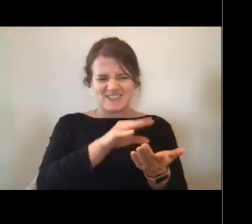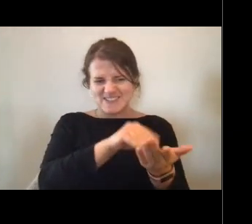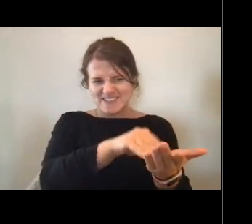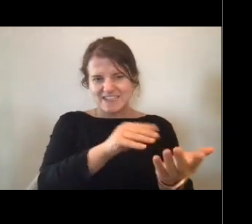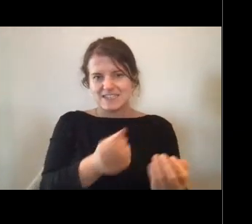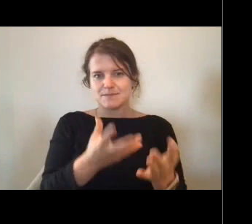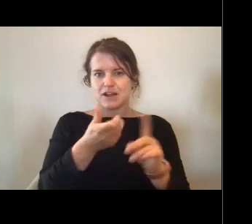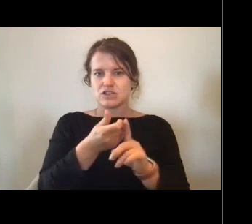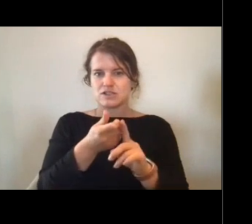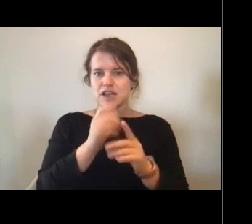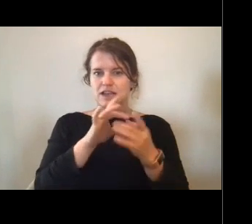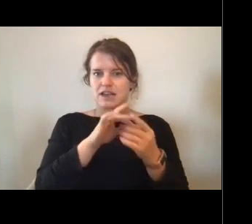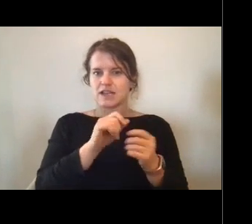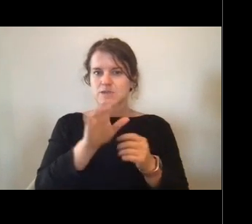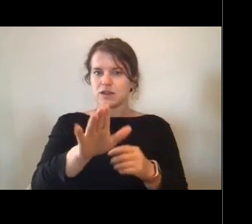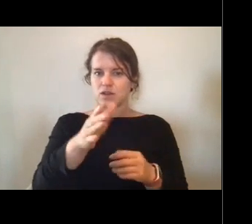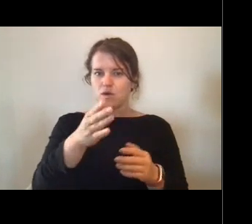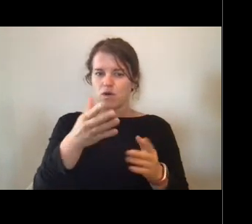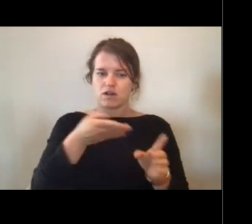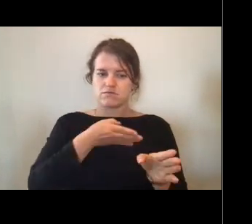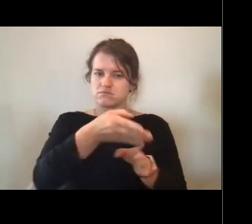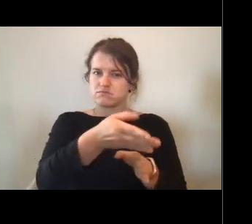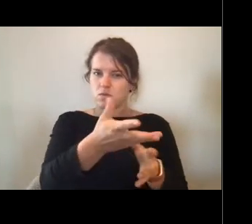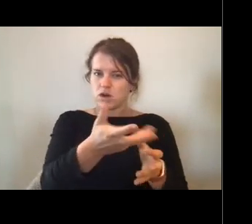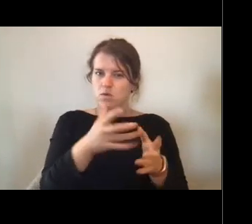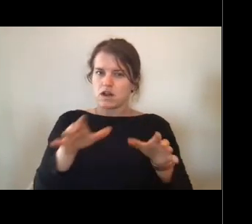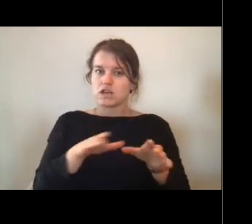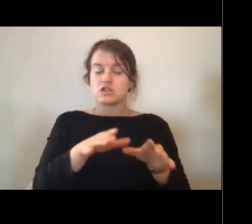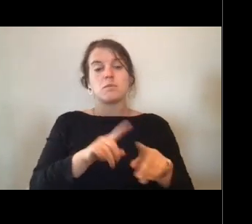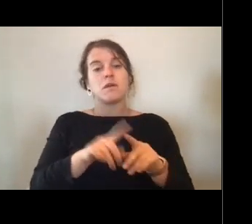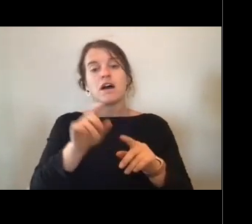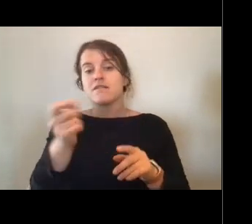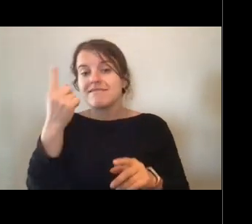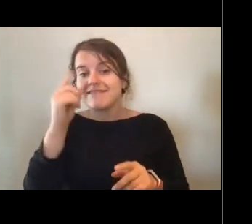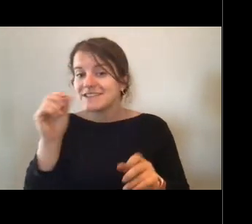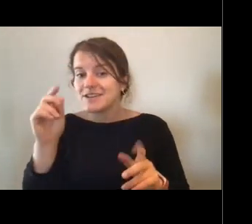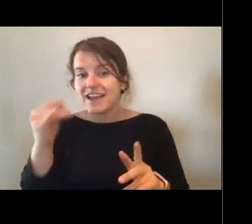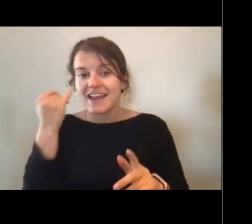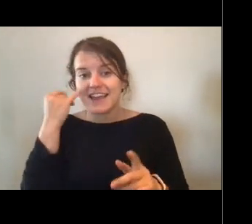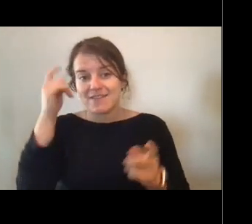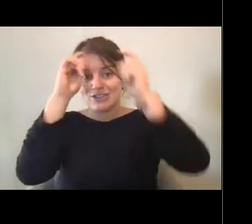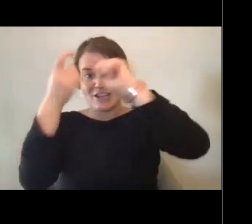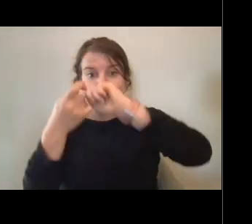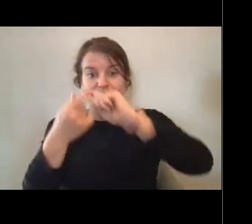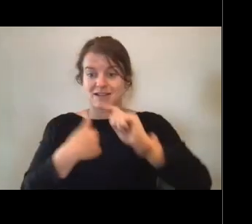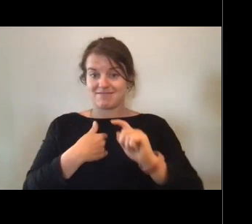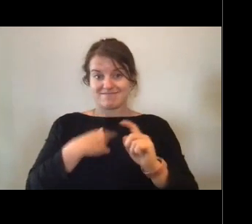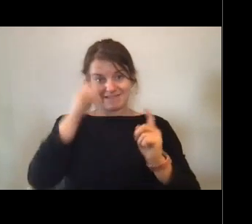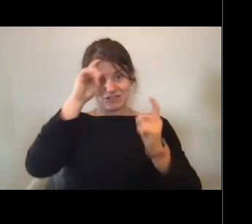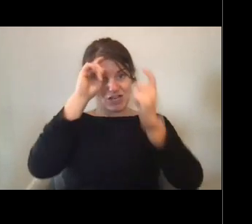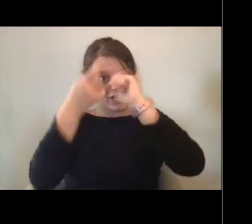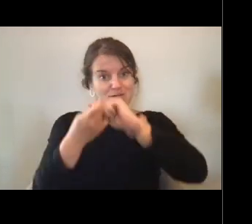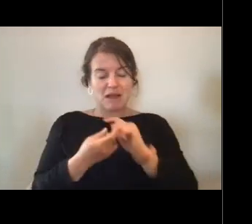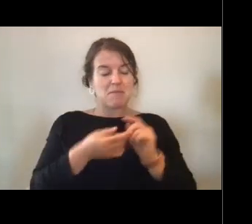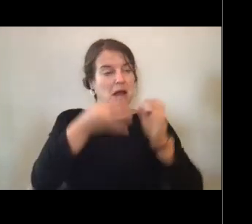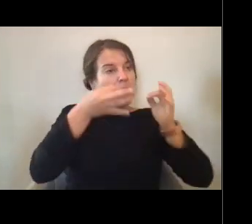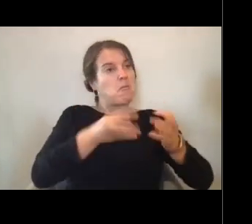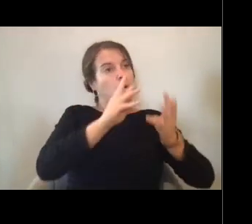about what you want to do, but it's okay to change your mind. I changed my mind. Otherwise I'd be a meteor...